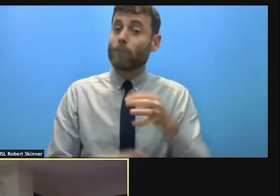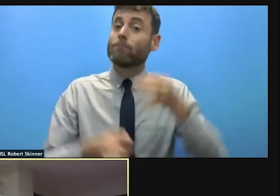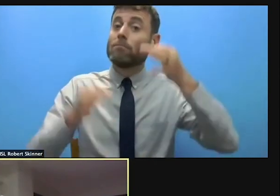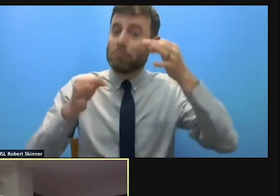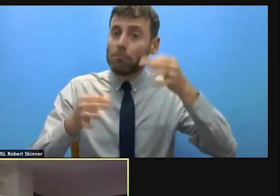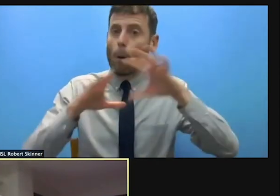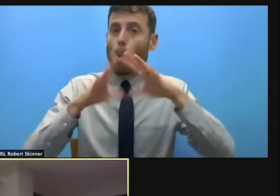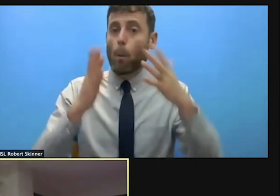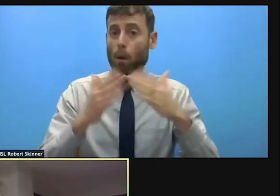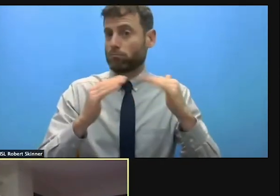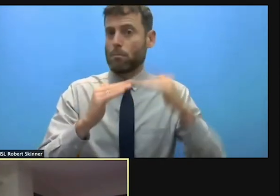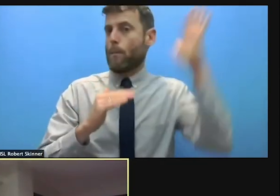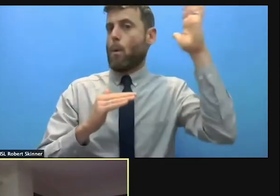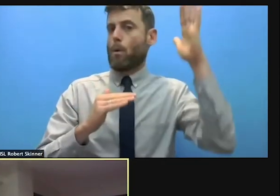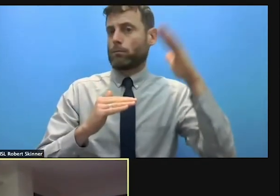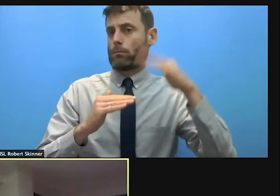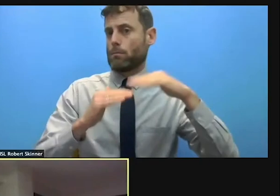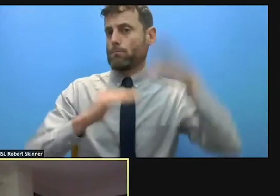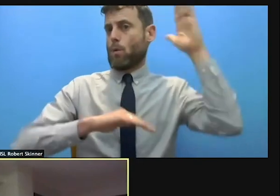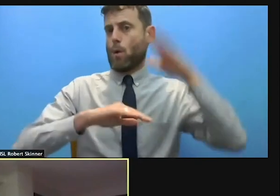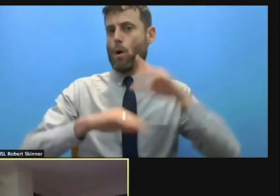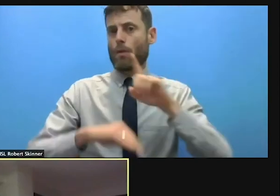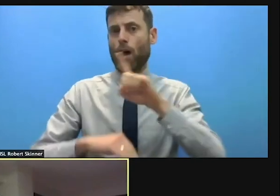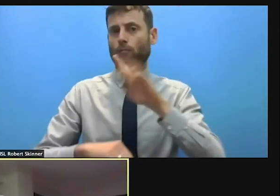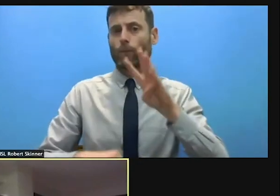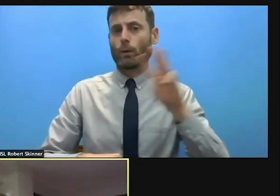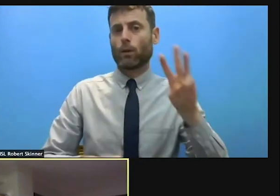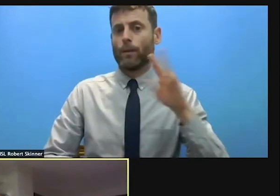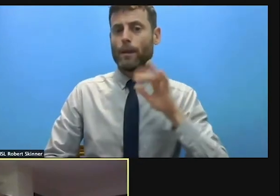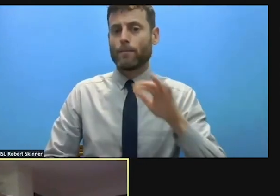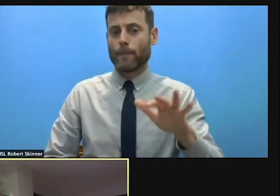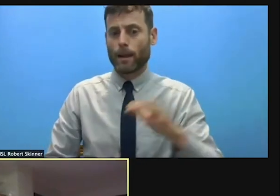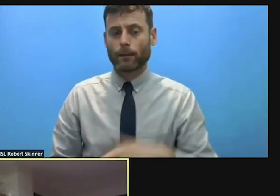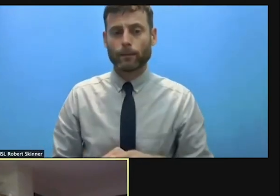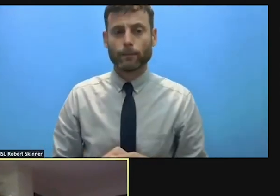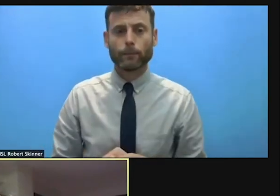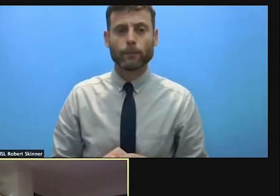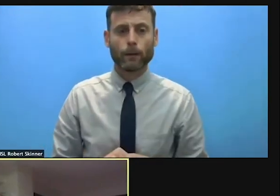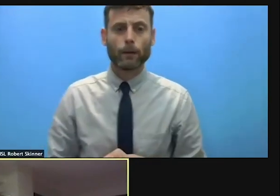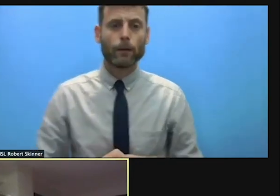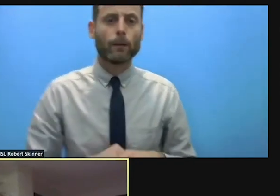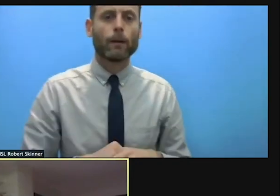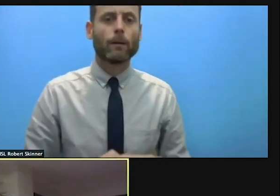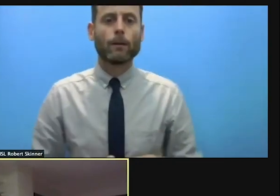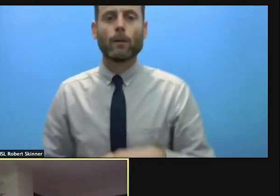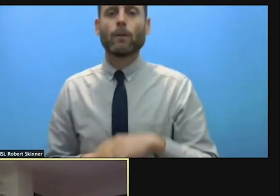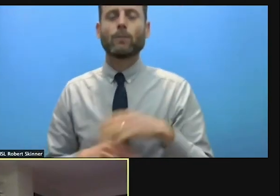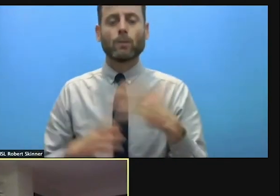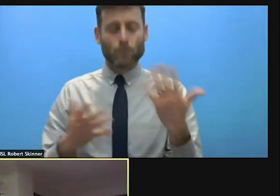in this context is expected to be mostly long term, certain areas will become more and more